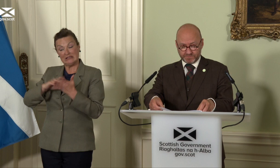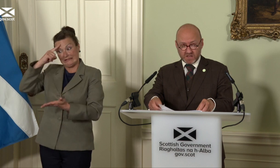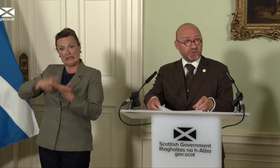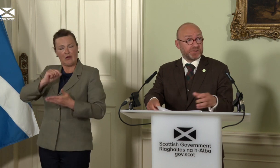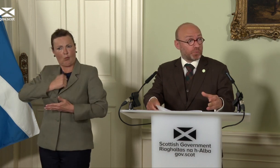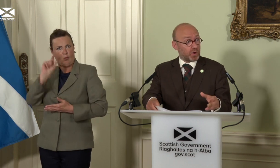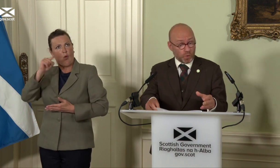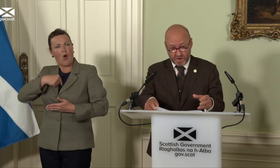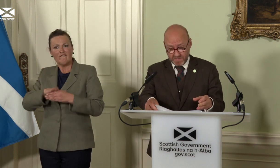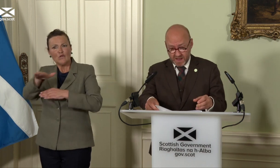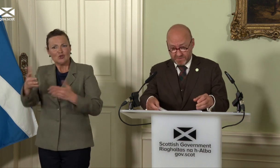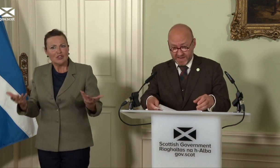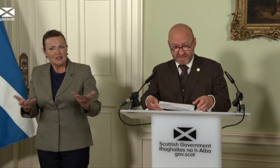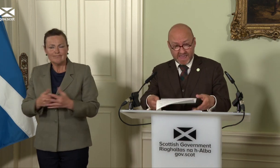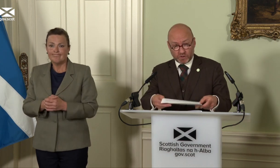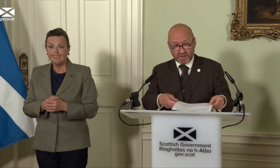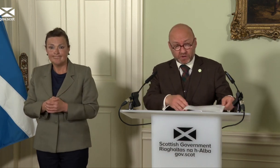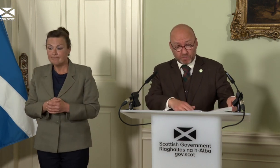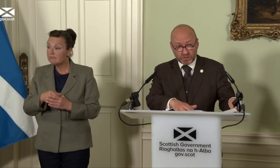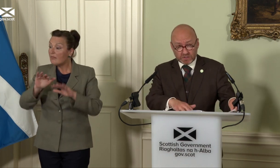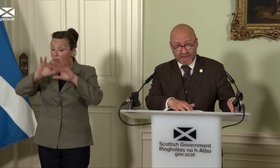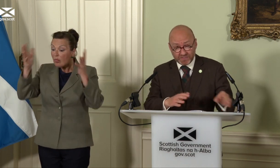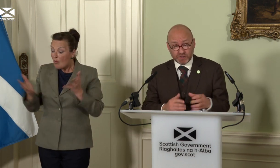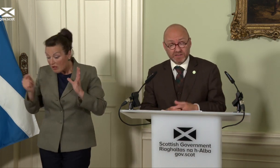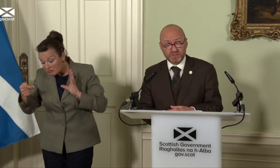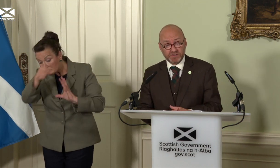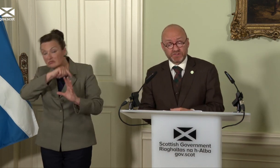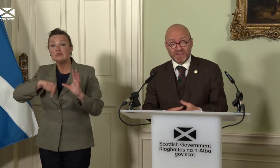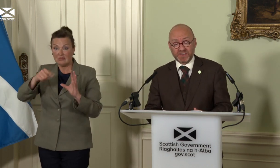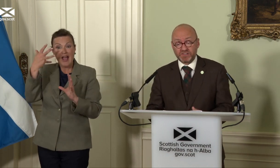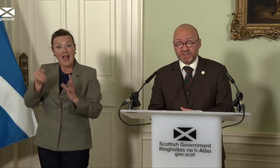Countries the world over are facing economic turmoil and the challenges of transitioning to